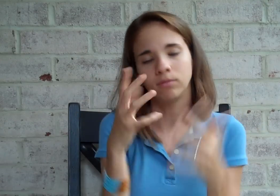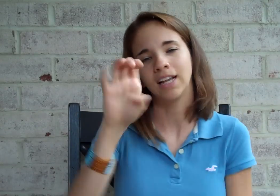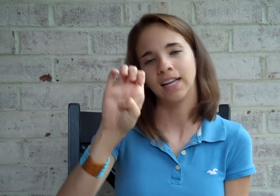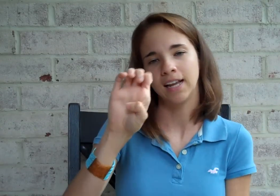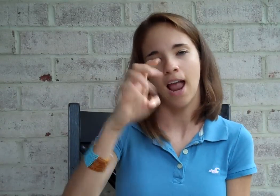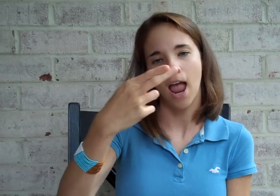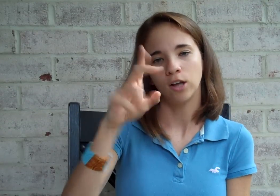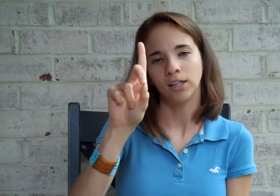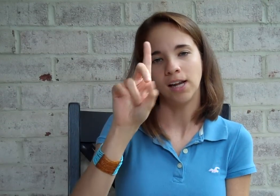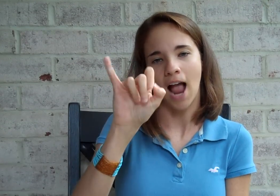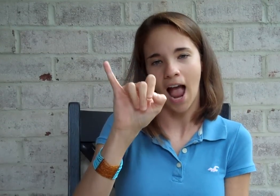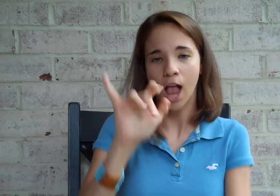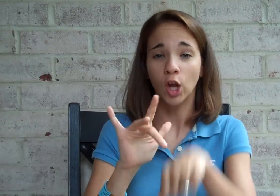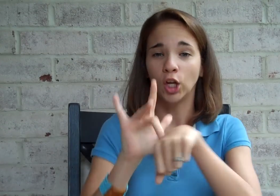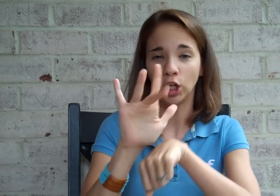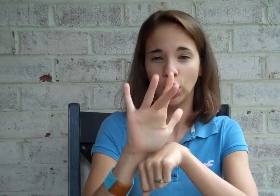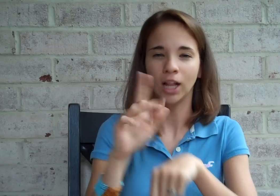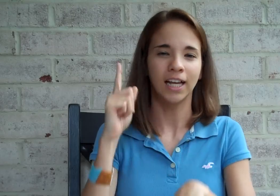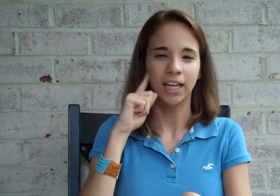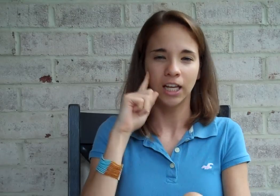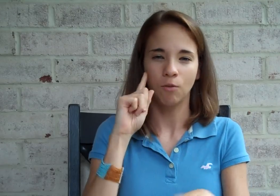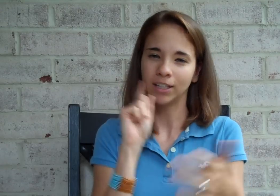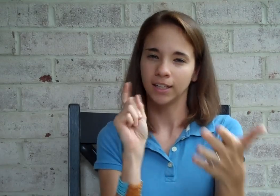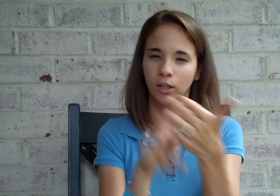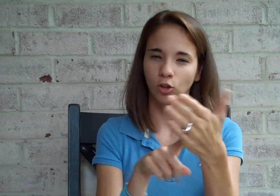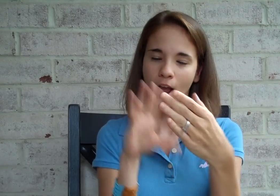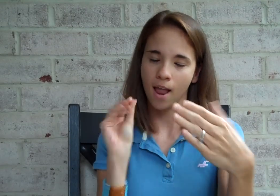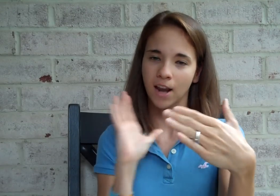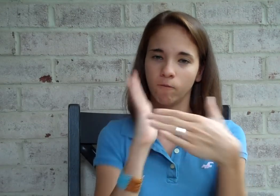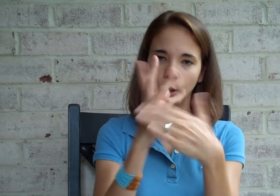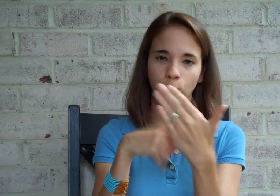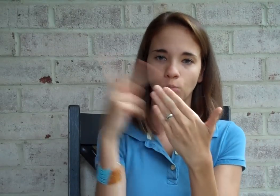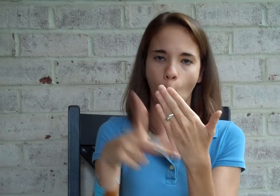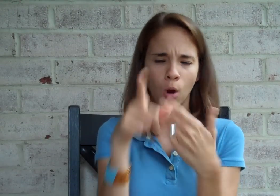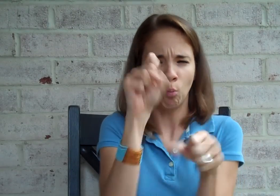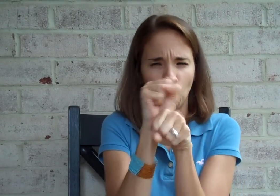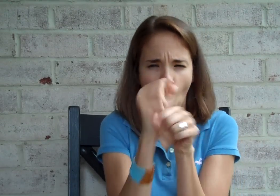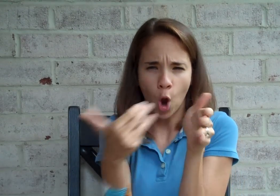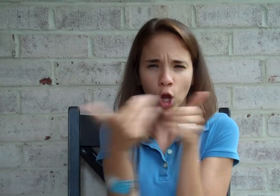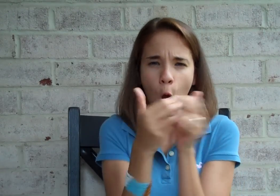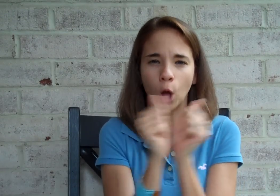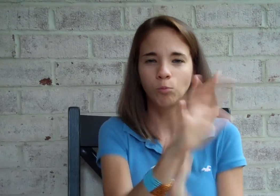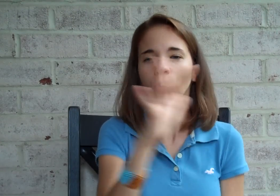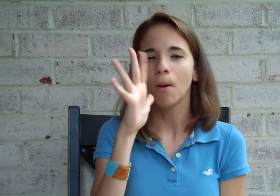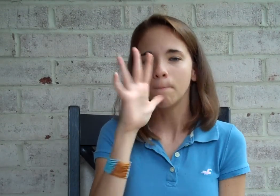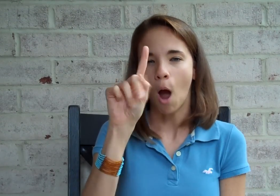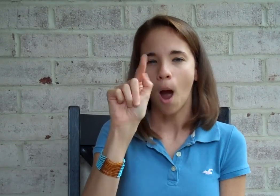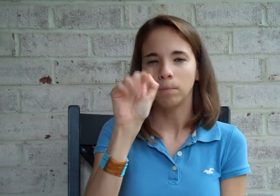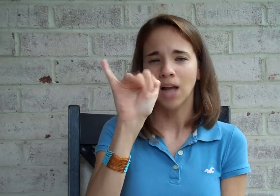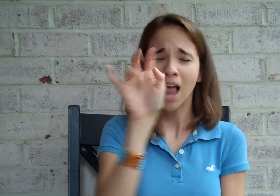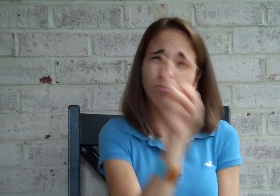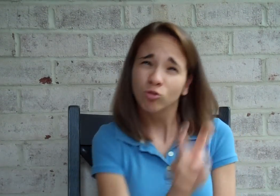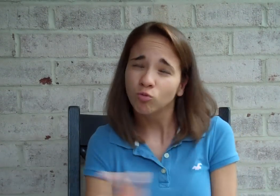EHDI, Early Hearing Detection and Intervention program. She works closely with her mother, Tami,